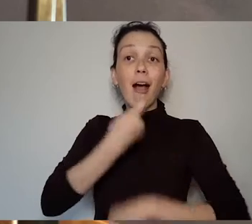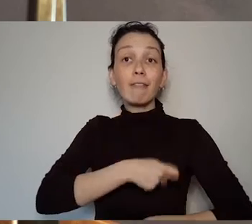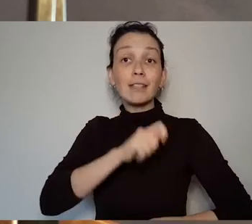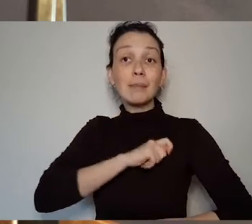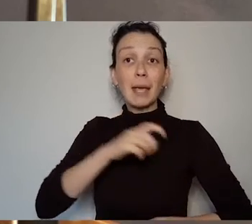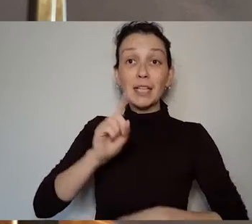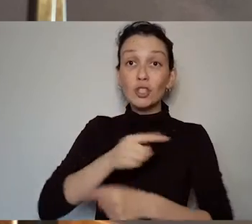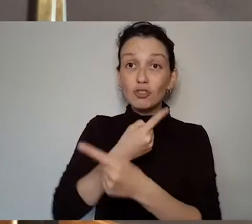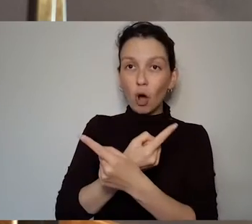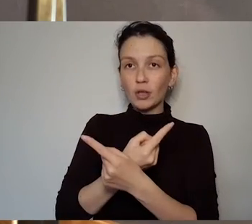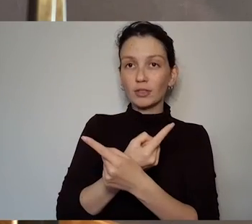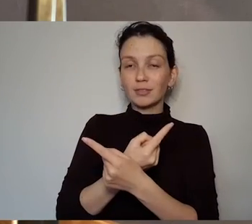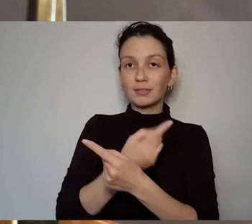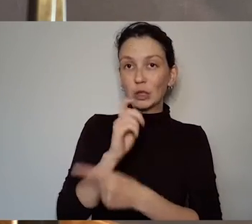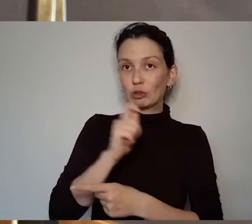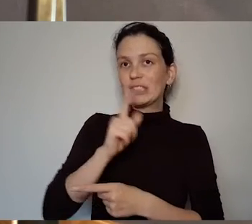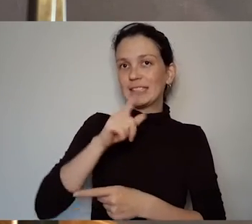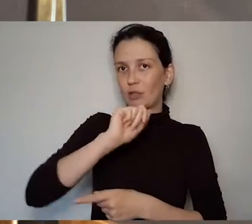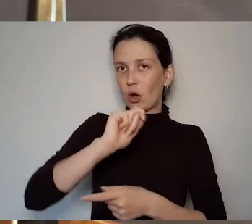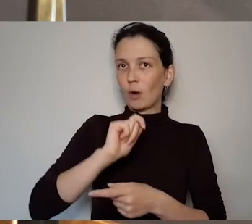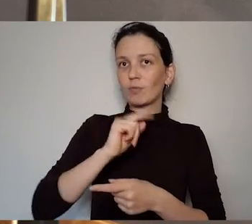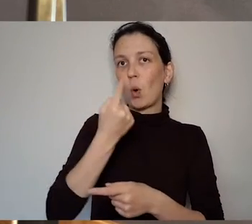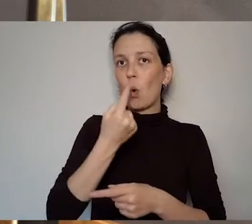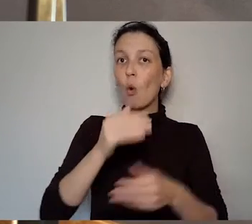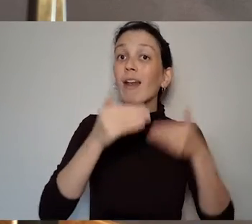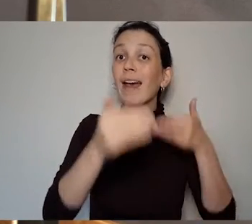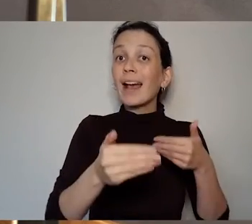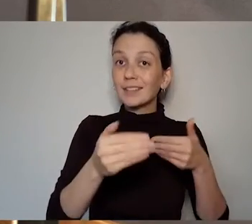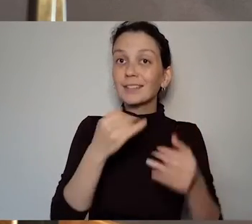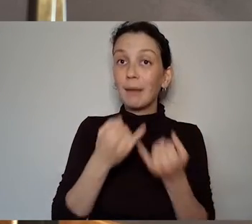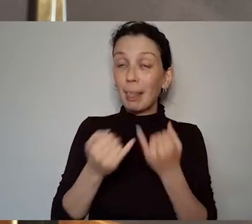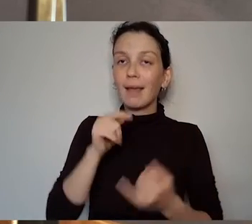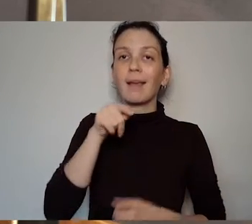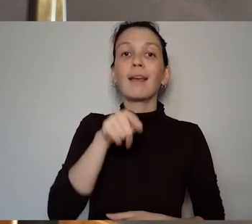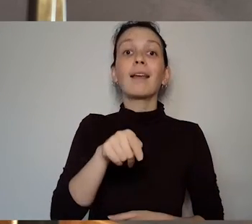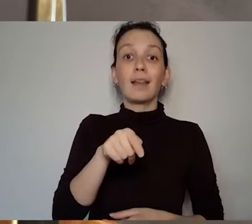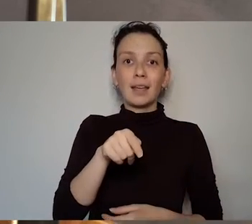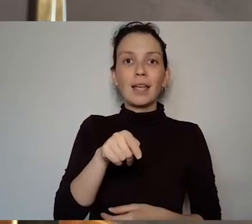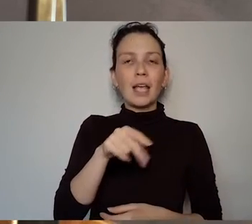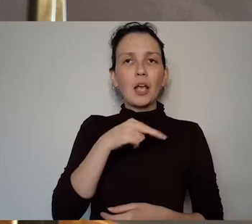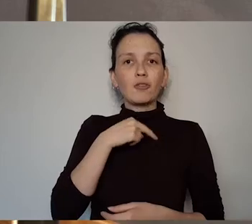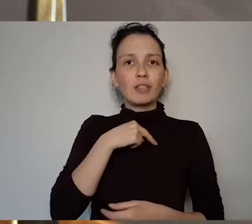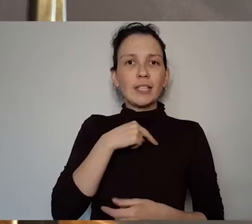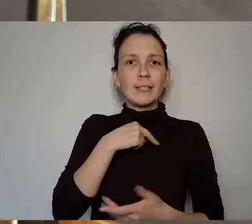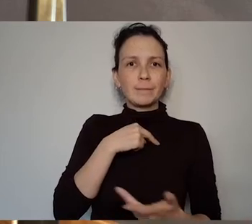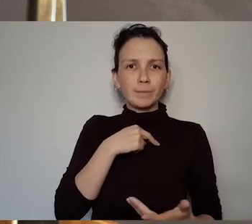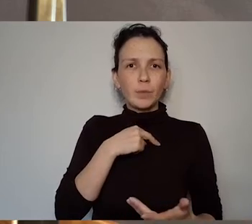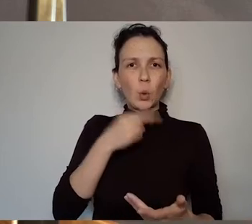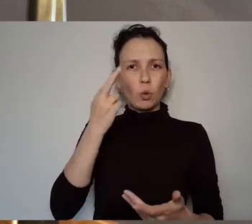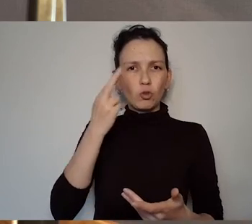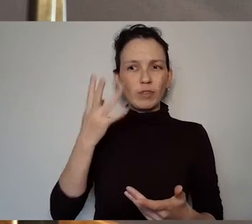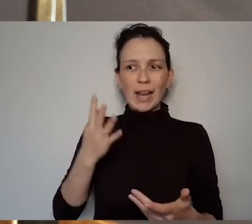that practiced based exploration and understanding of the text that's really how I came to